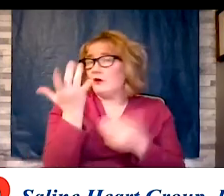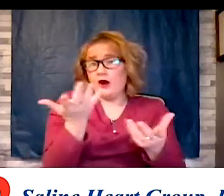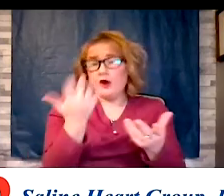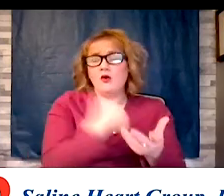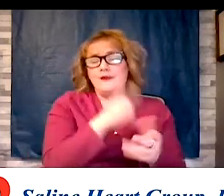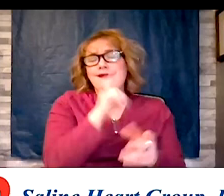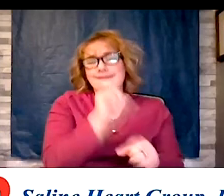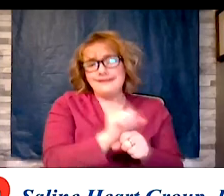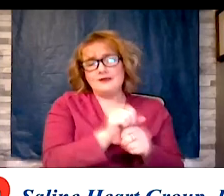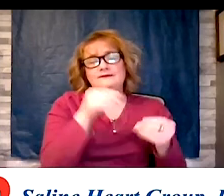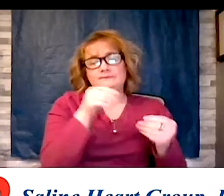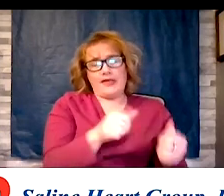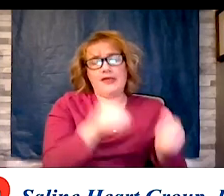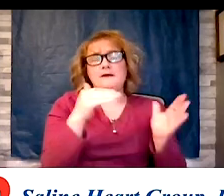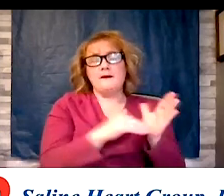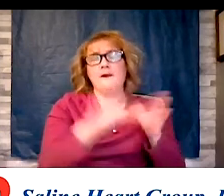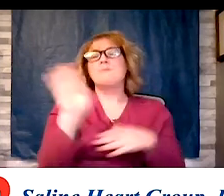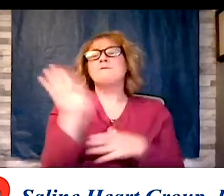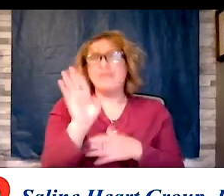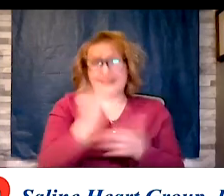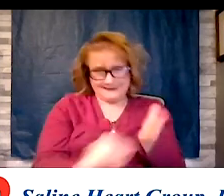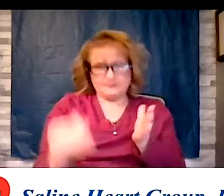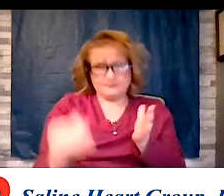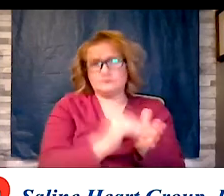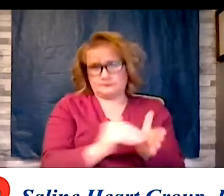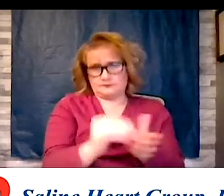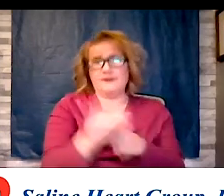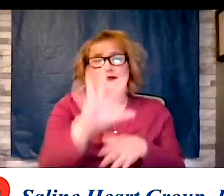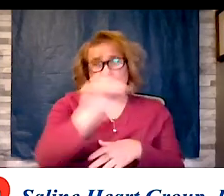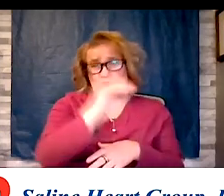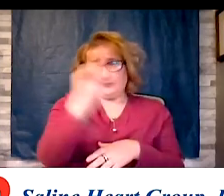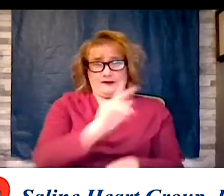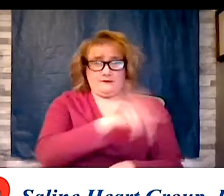of dollars, 50% of patients with diabetes eventually develop some